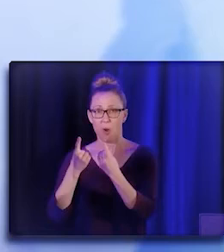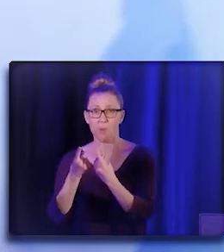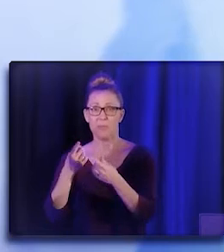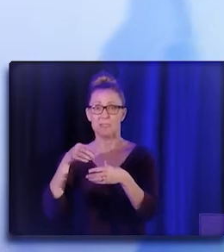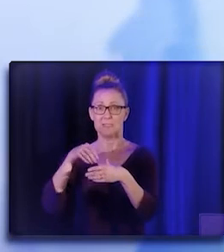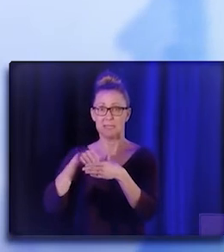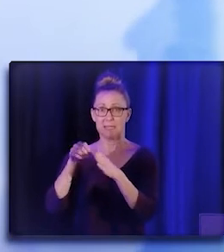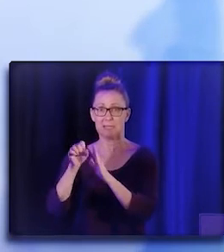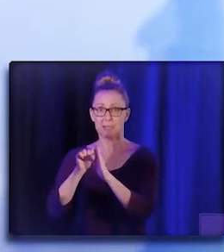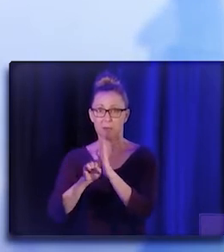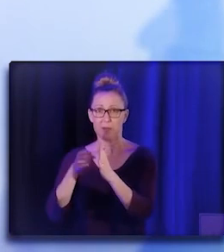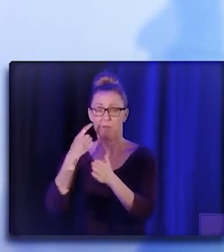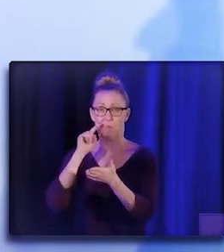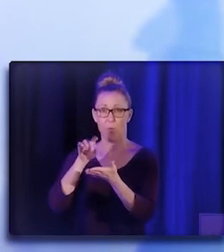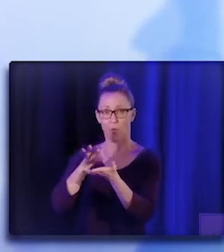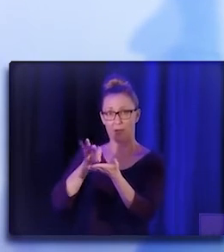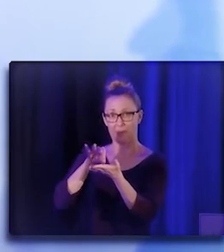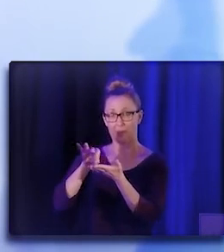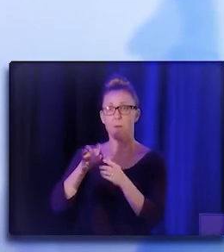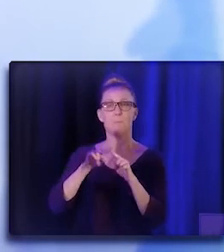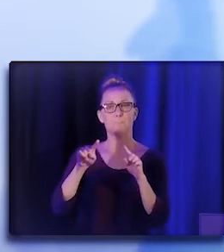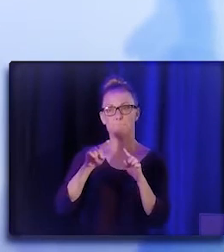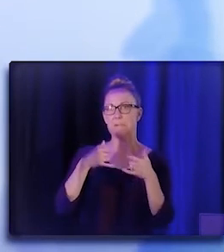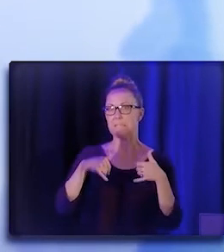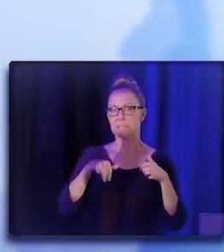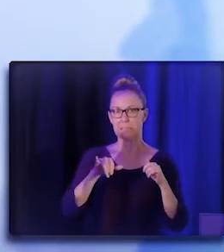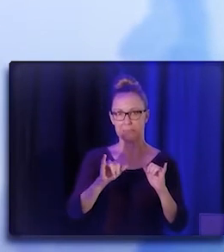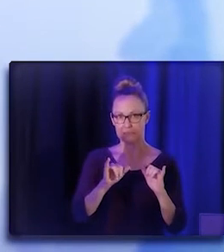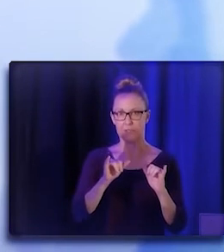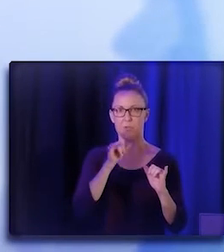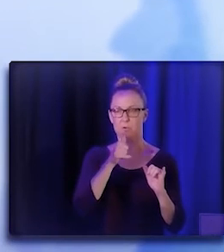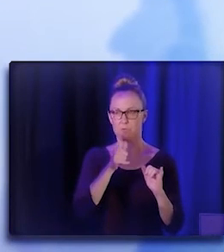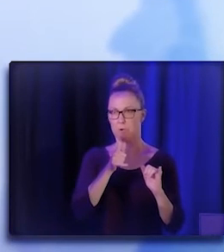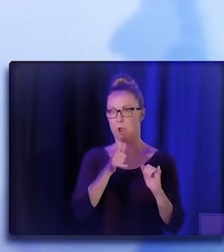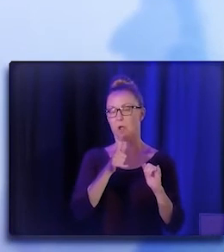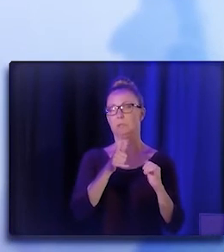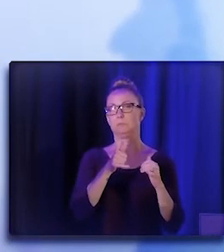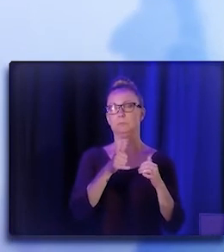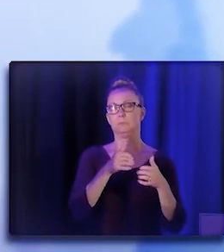to getting that certificate as a community health worker, a Promotores and a representative.